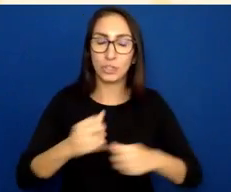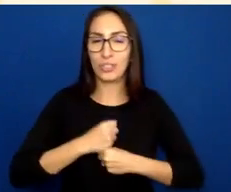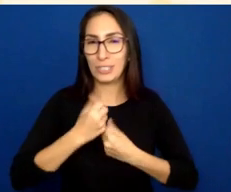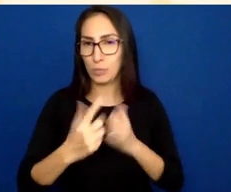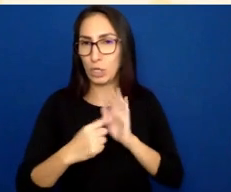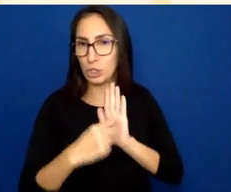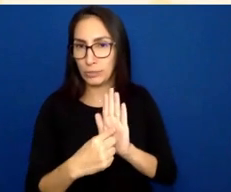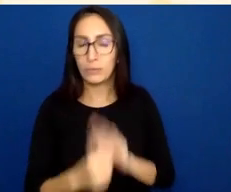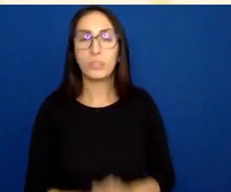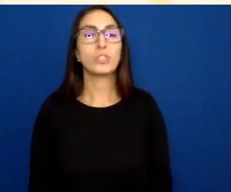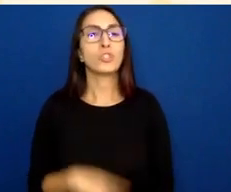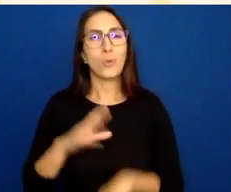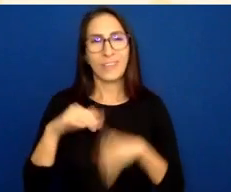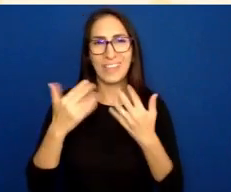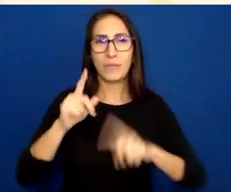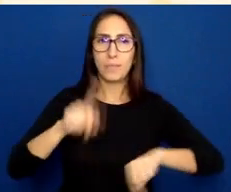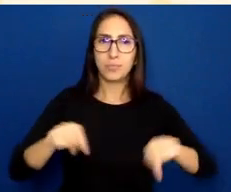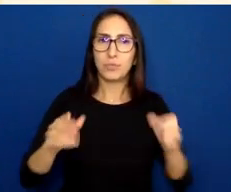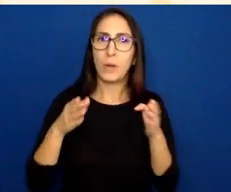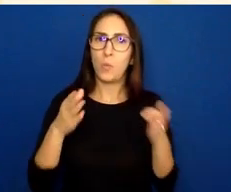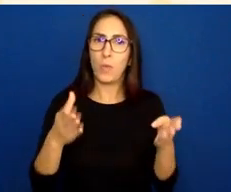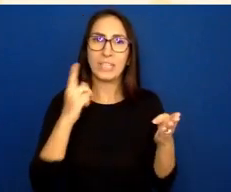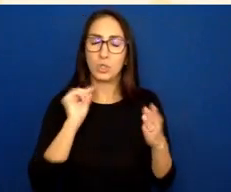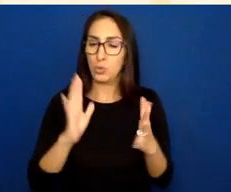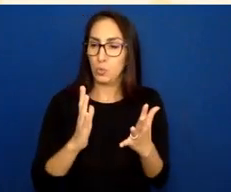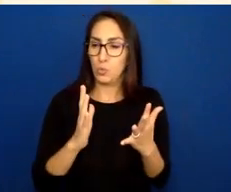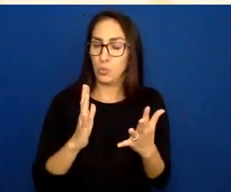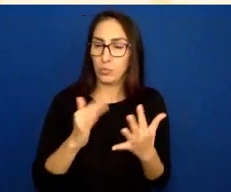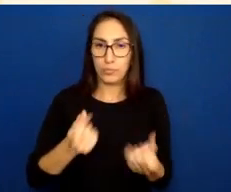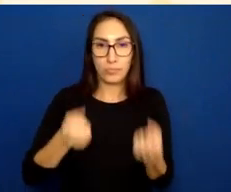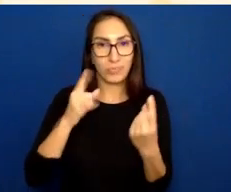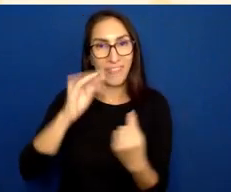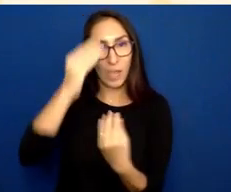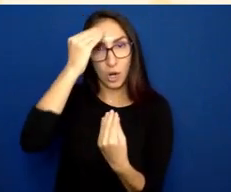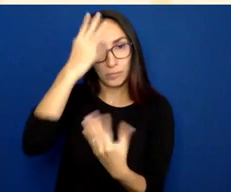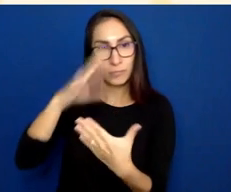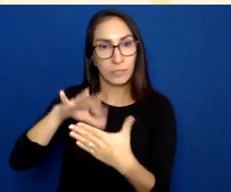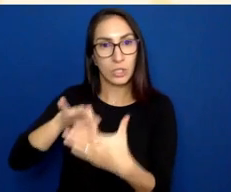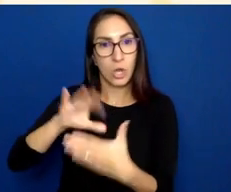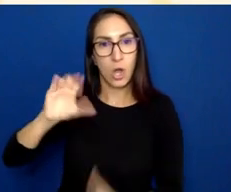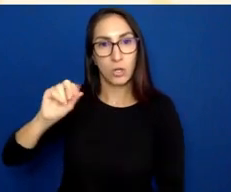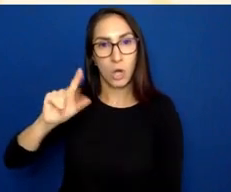of the content. That could be giving them a choice of assignment options.